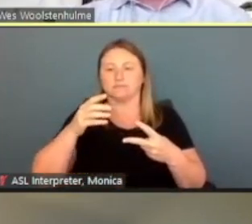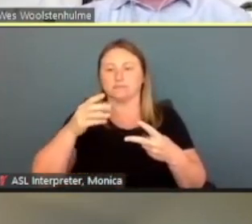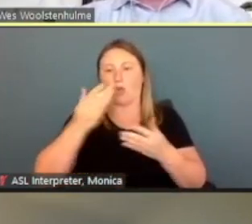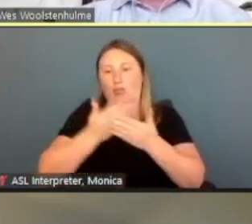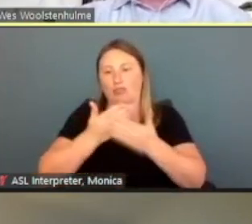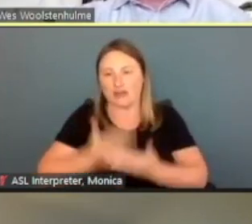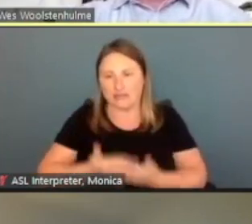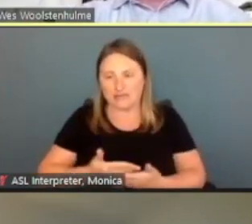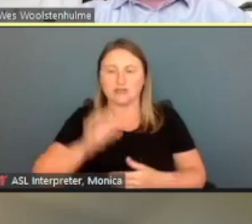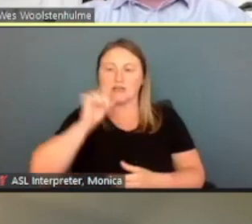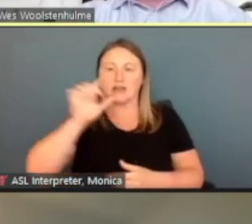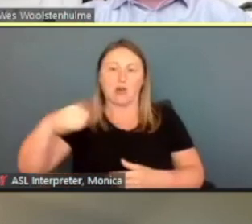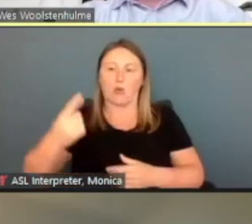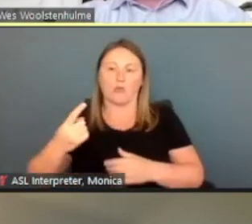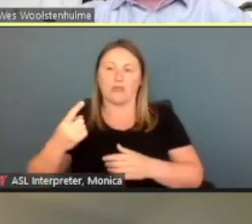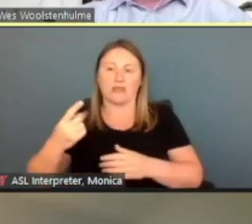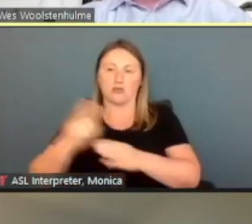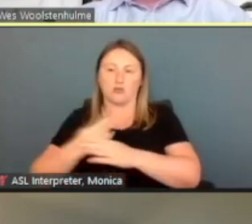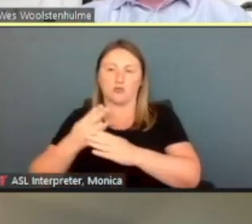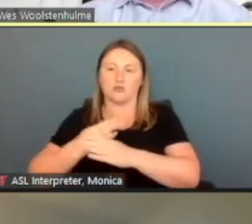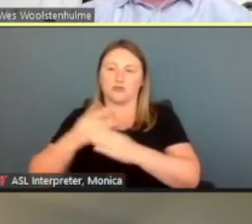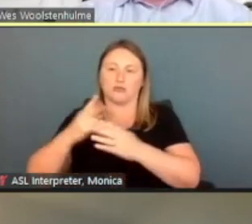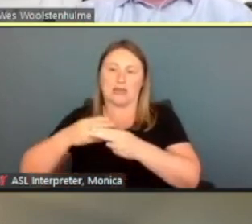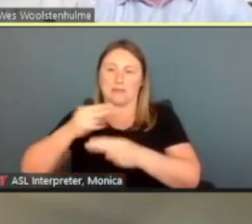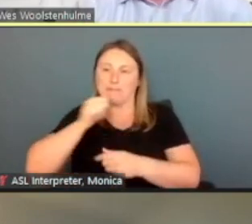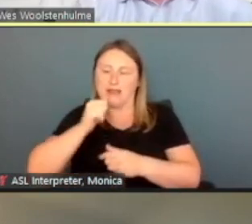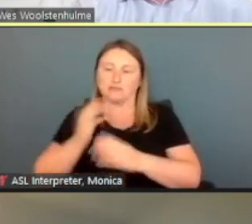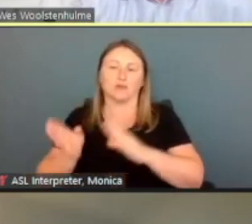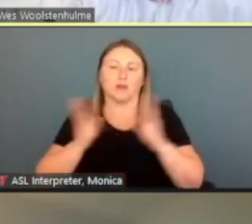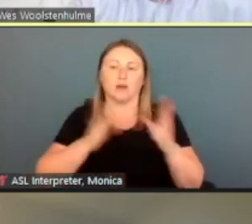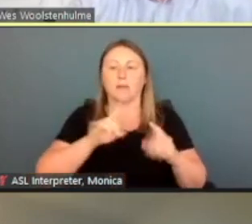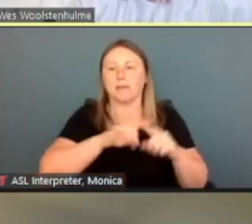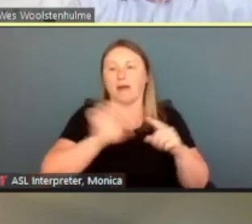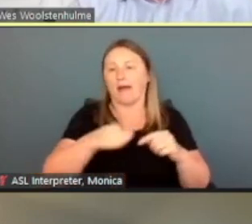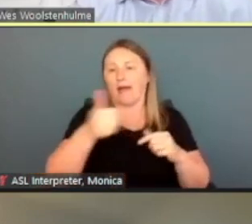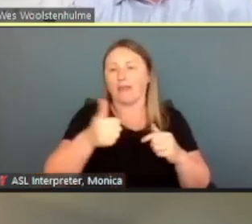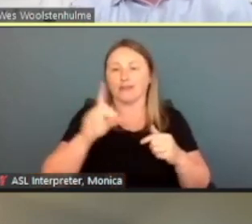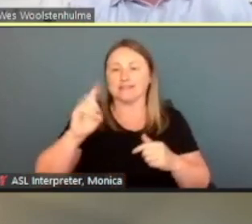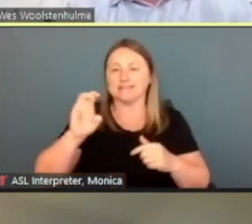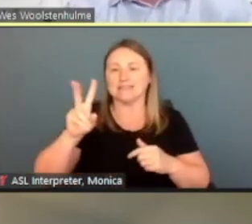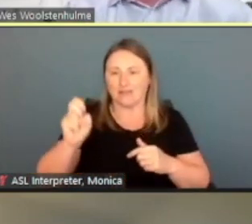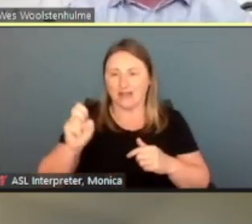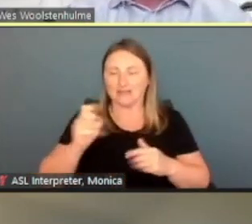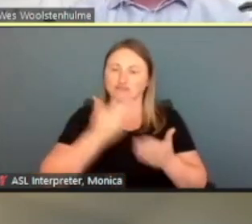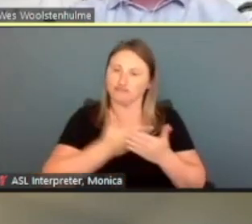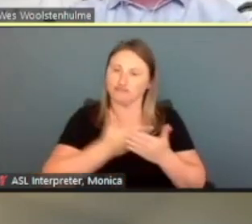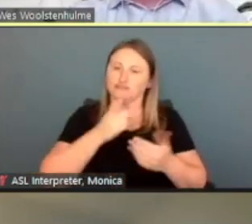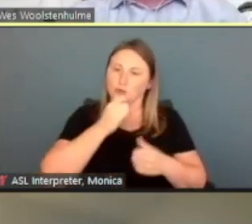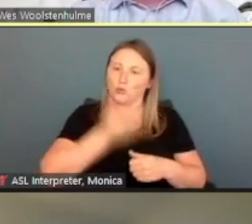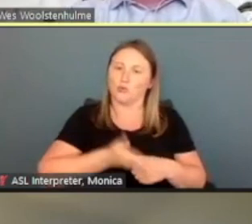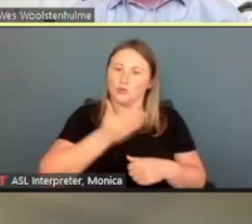but also another device that says that this is them and they have that device in their hand